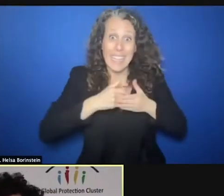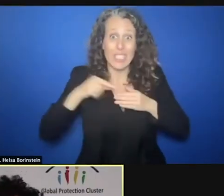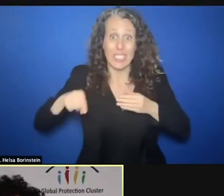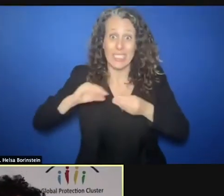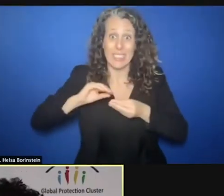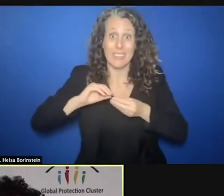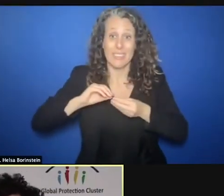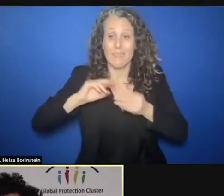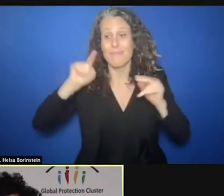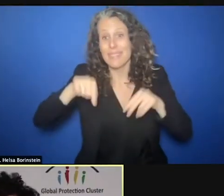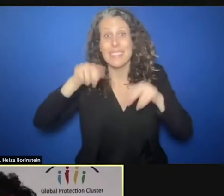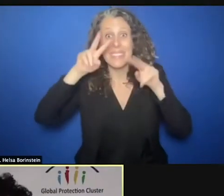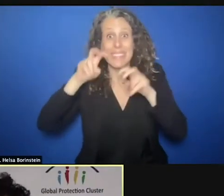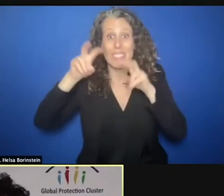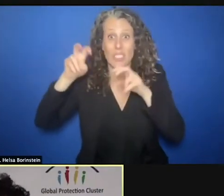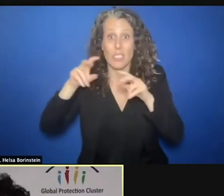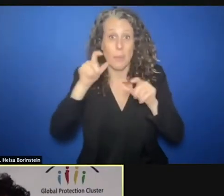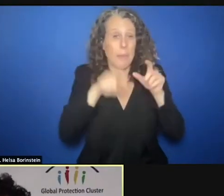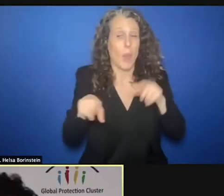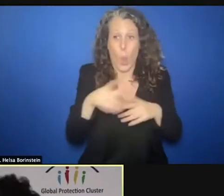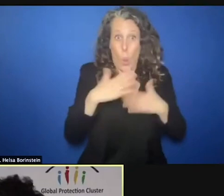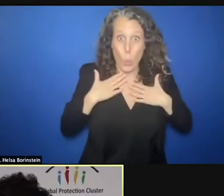No one really wants to deal with them. They're tough.